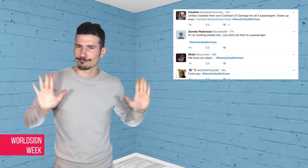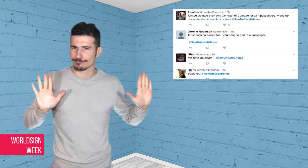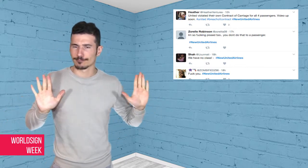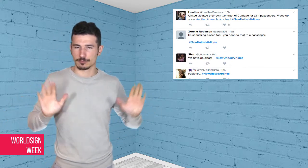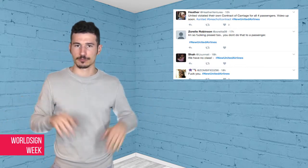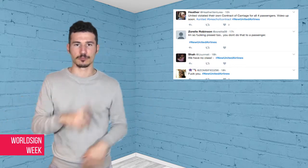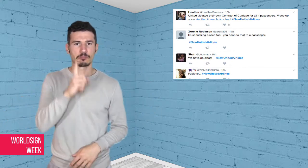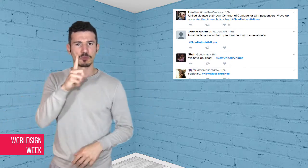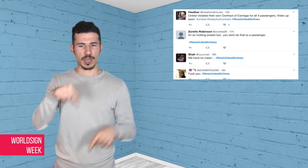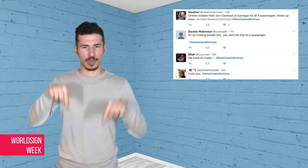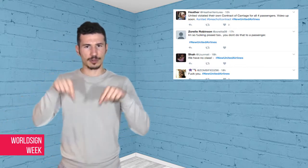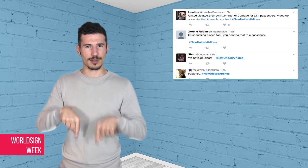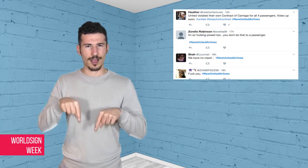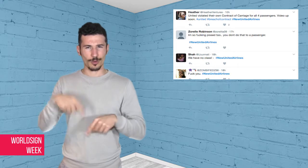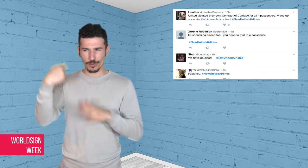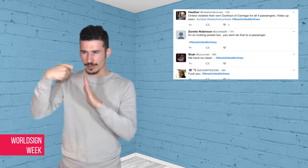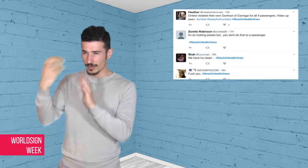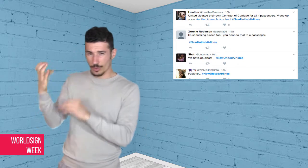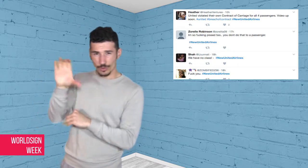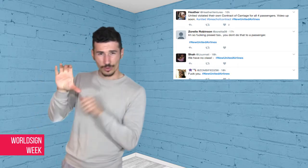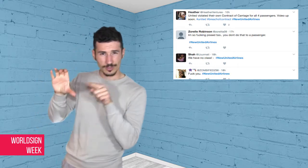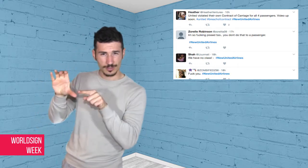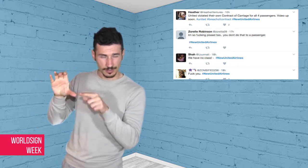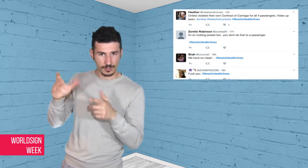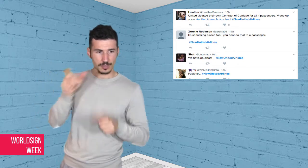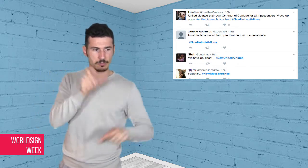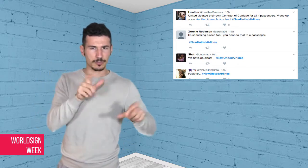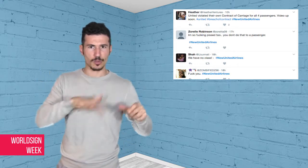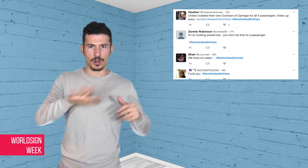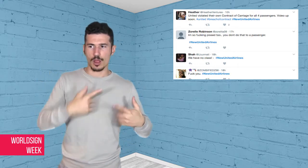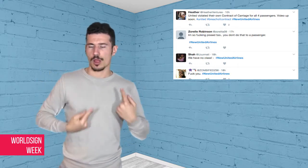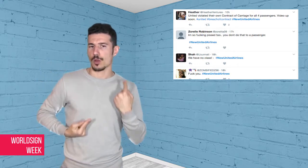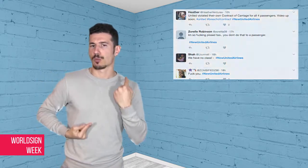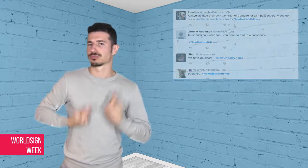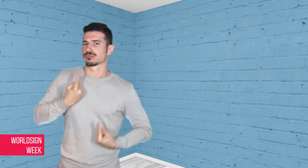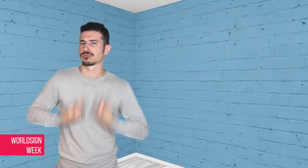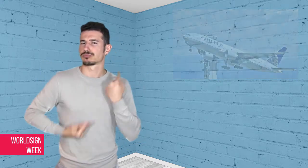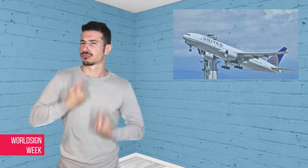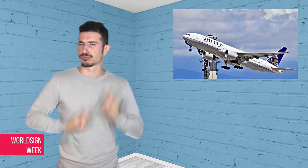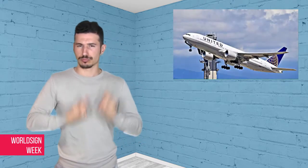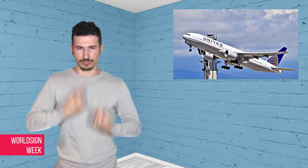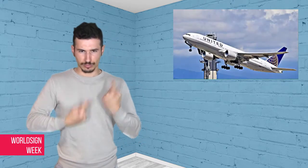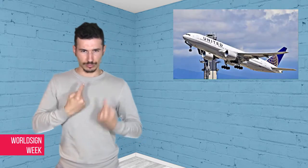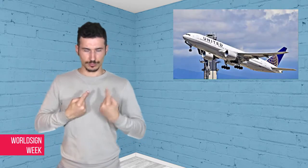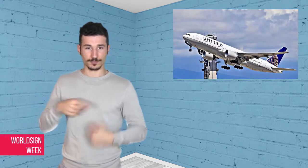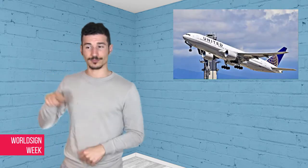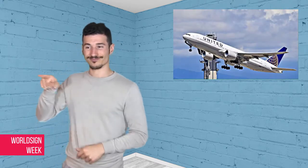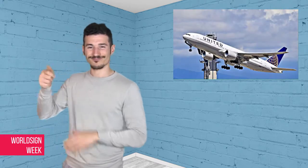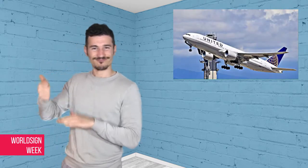a second apology, saying “no one should